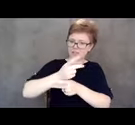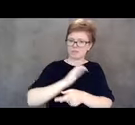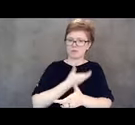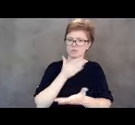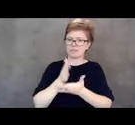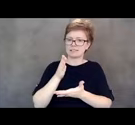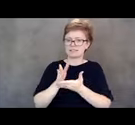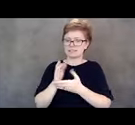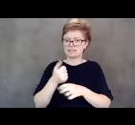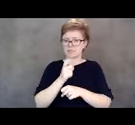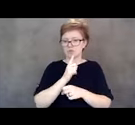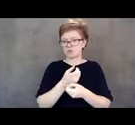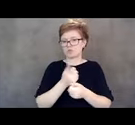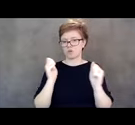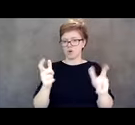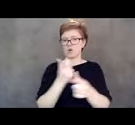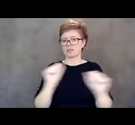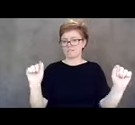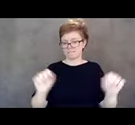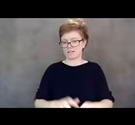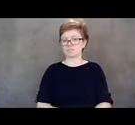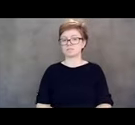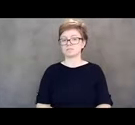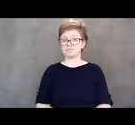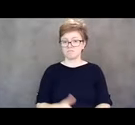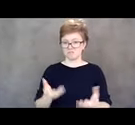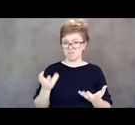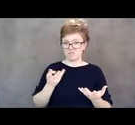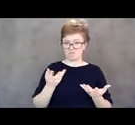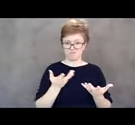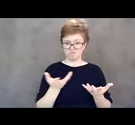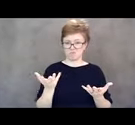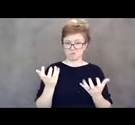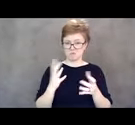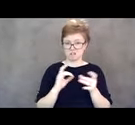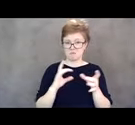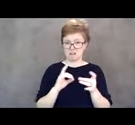And so I think if that, I mean Cheryl, Christine, Gabby did you want to add anything else before we jump into questions?